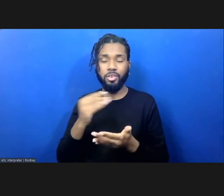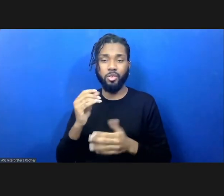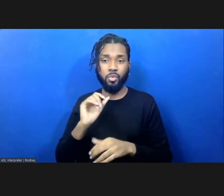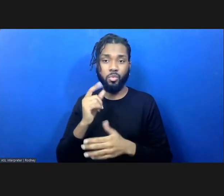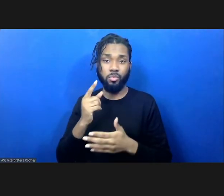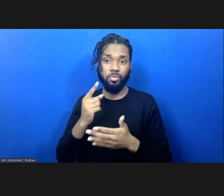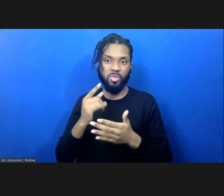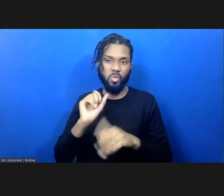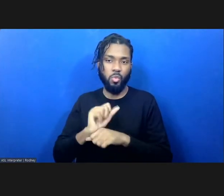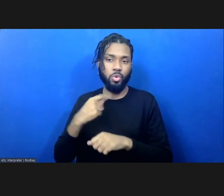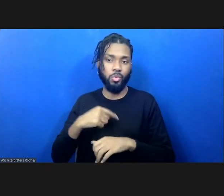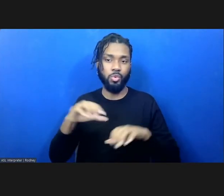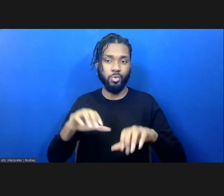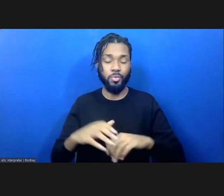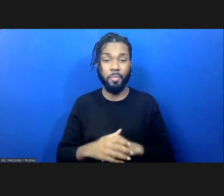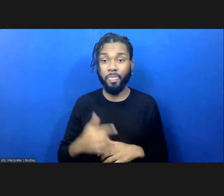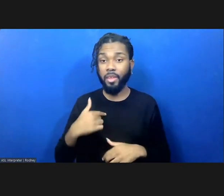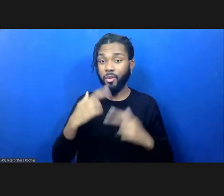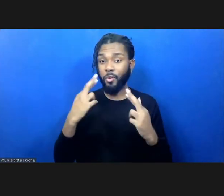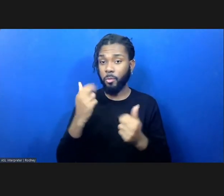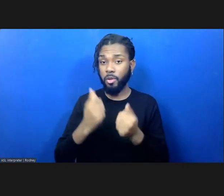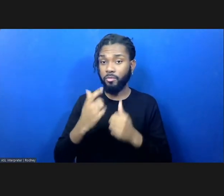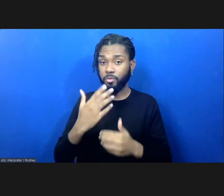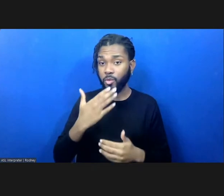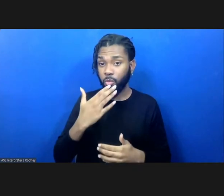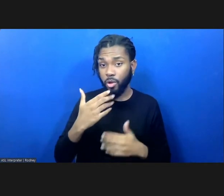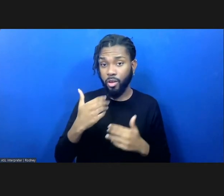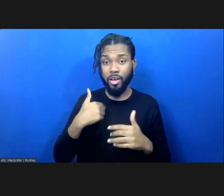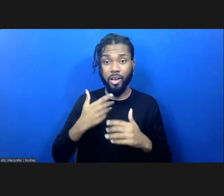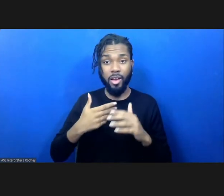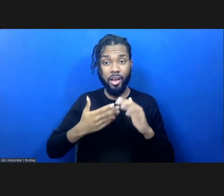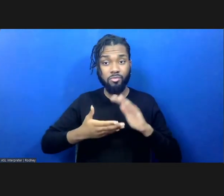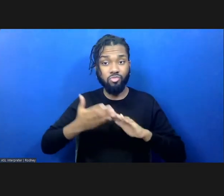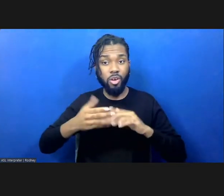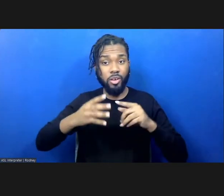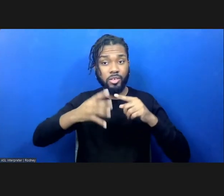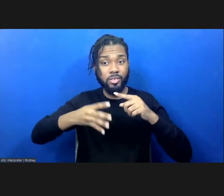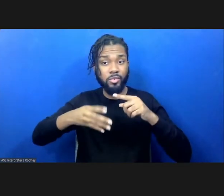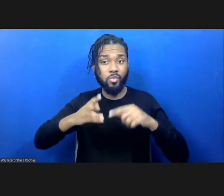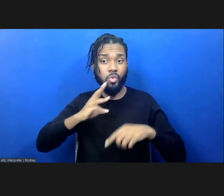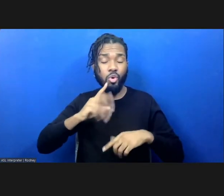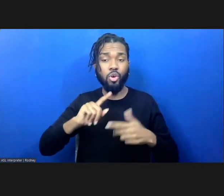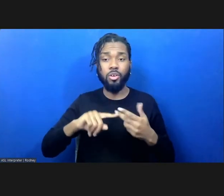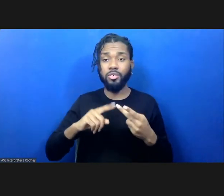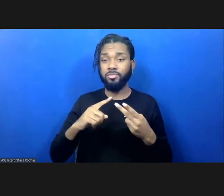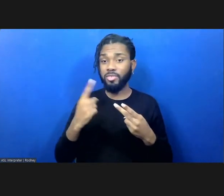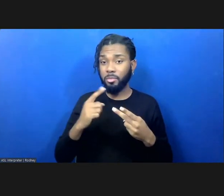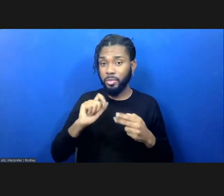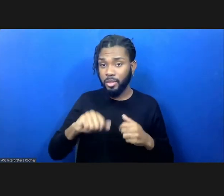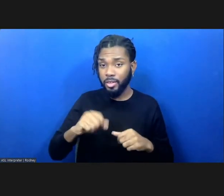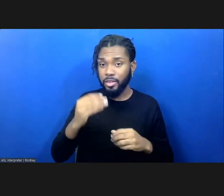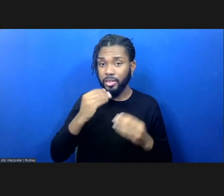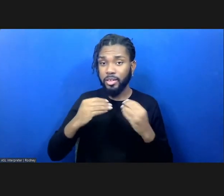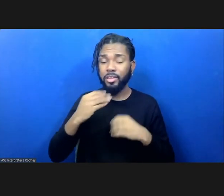I hope that everyone is well, with running water, something to eat, and safely indoors.